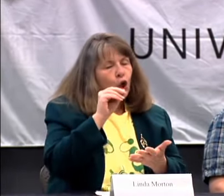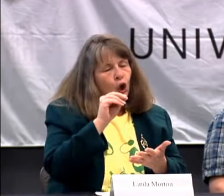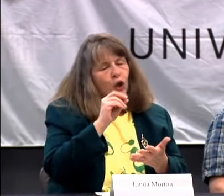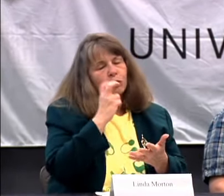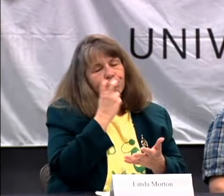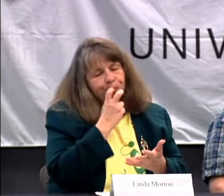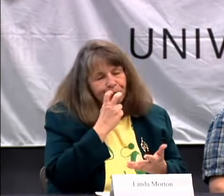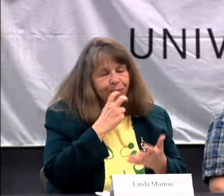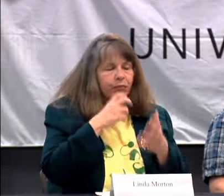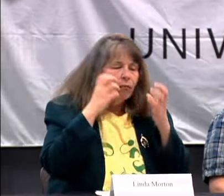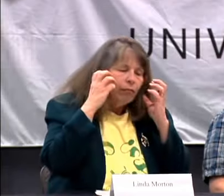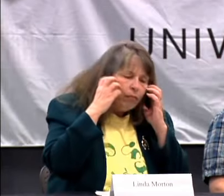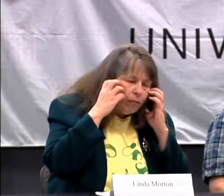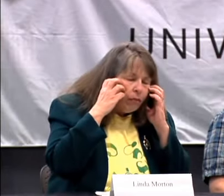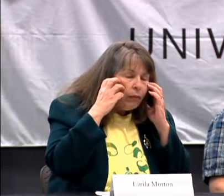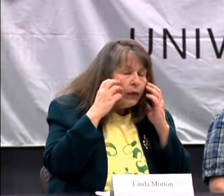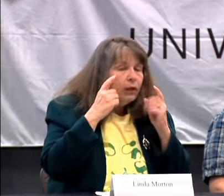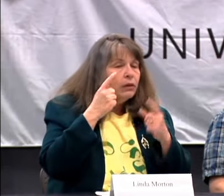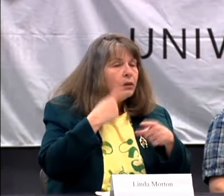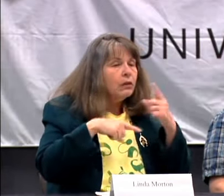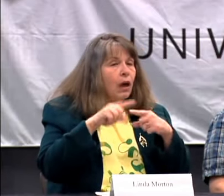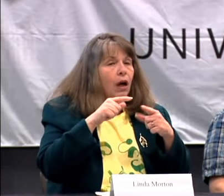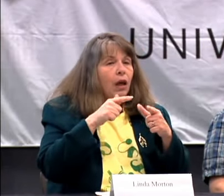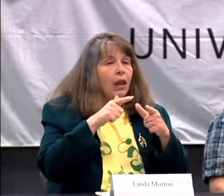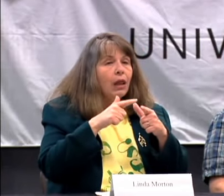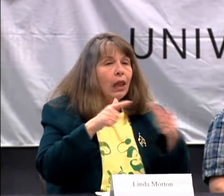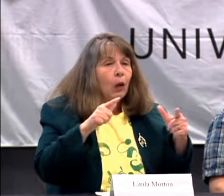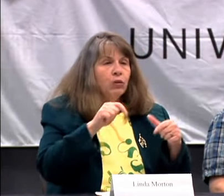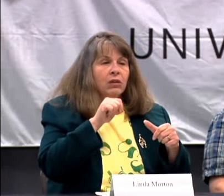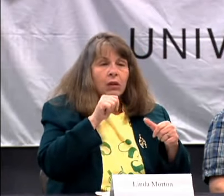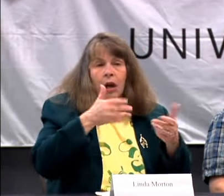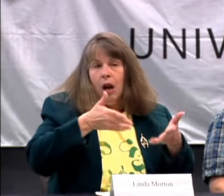CORRECT, SO I WAS MOVED TO A SPECIAL CLASSROOM WITH AUDITORY TRAINING AND